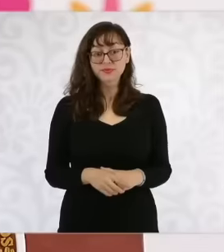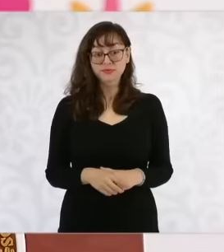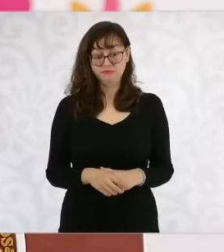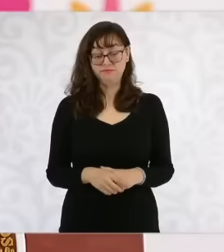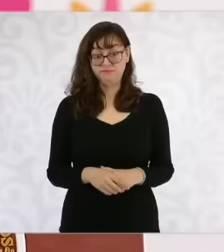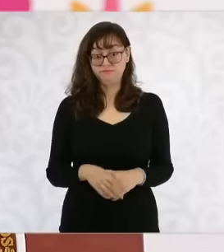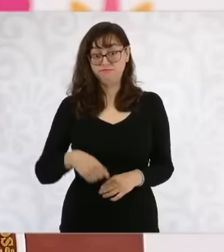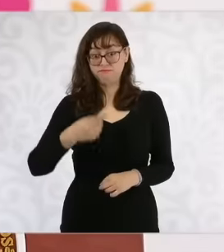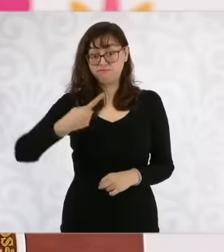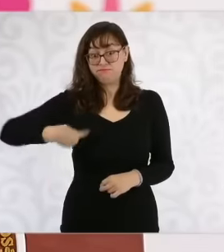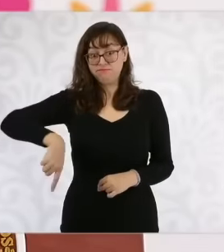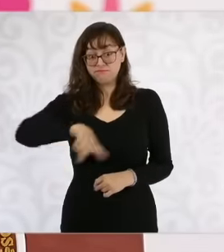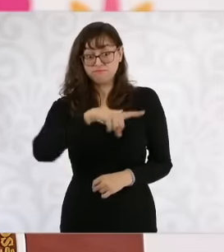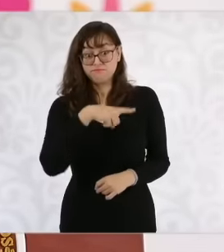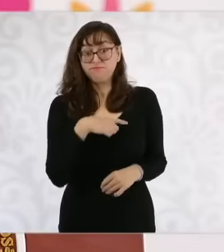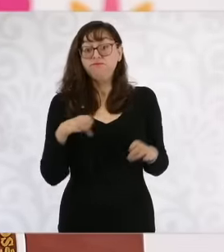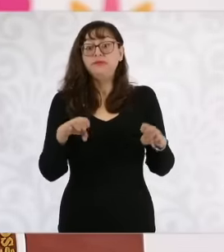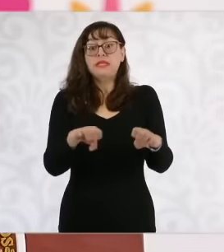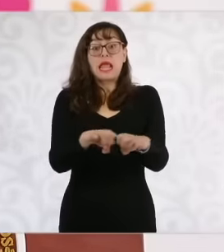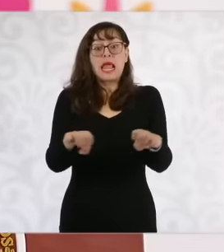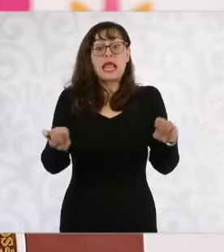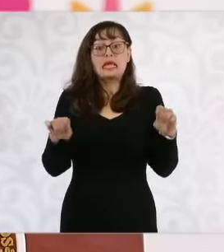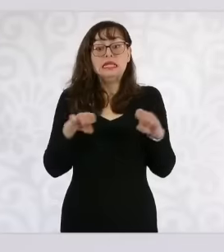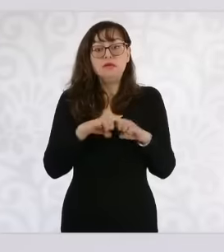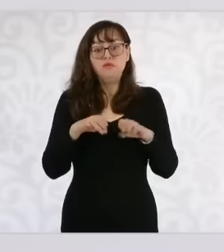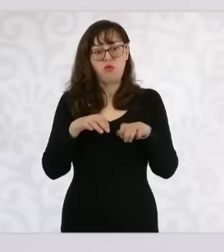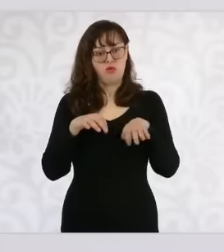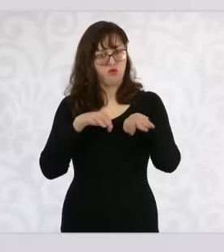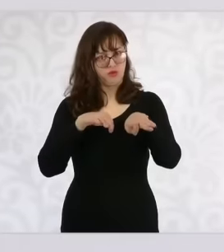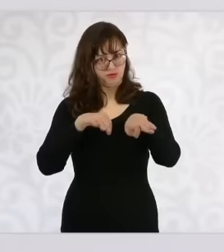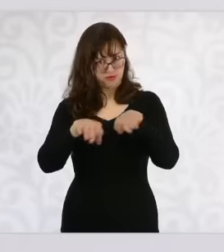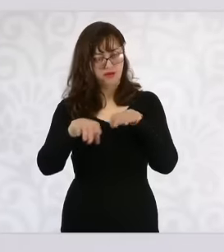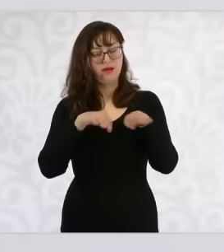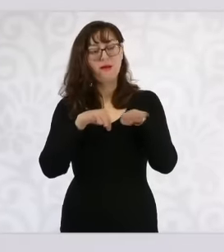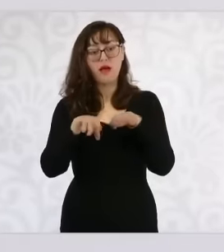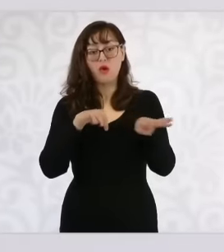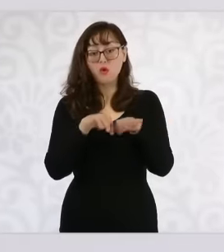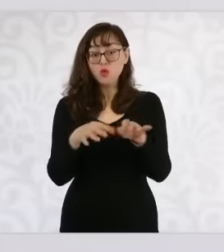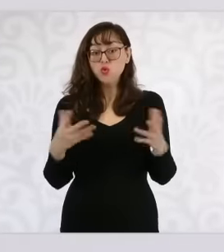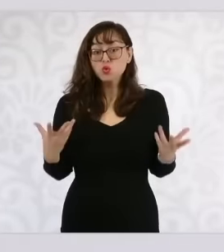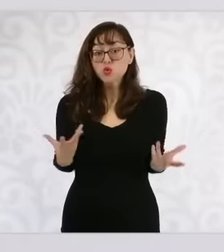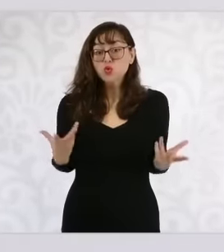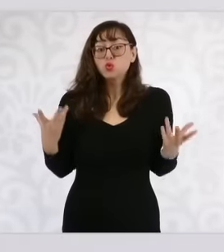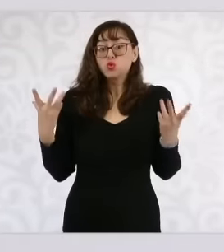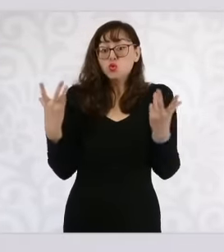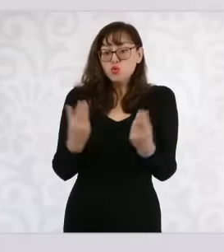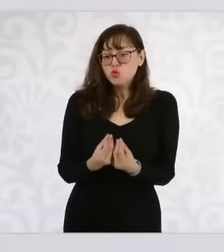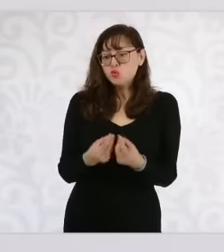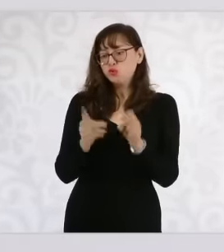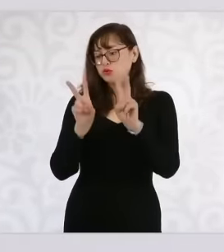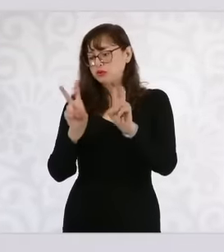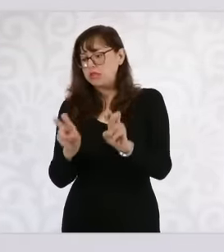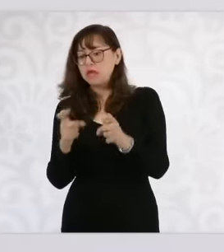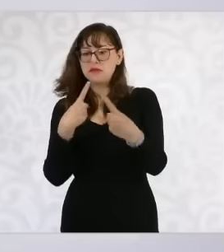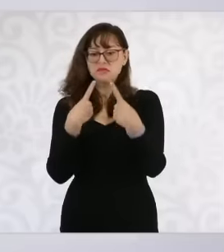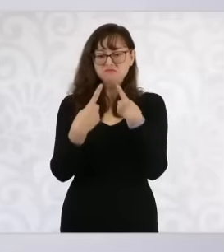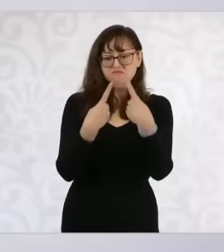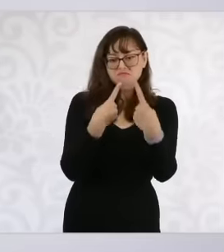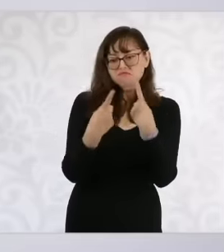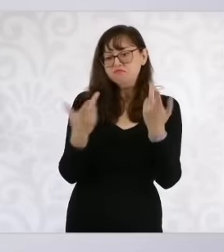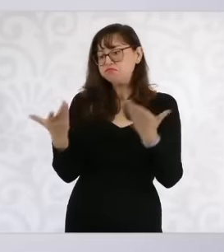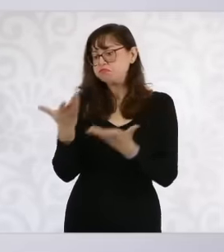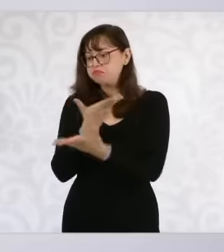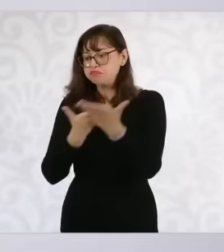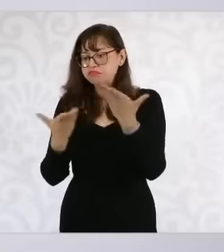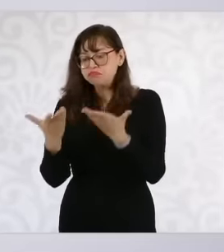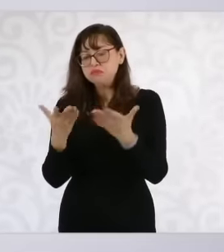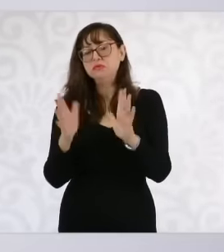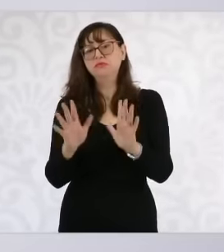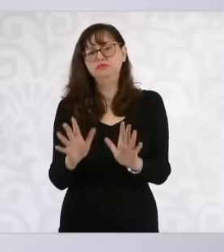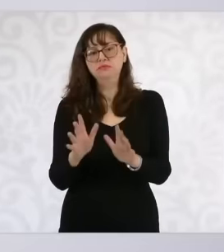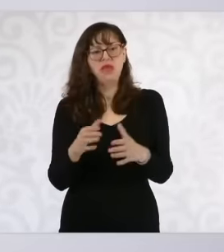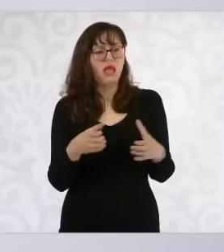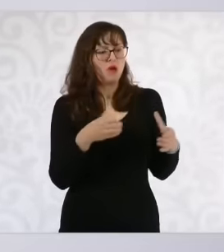periodically to discuss the different topics. In some cases, we meet by cabinet and if not